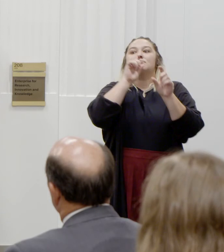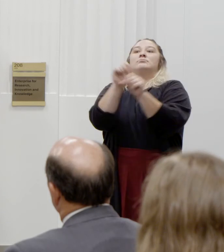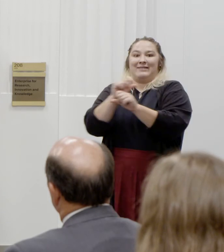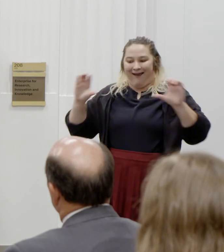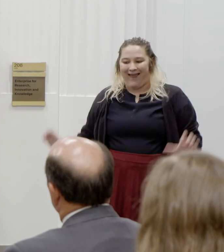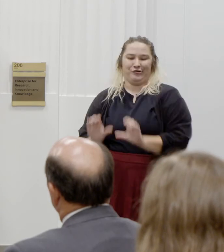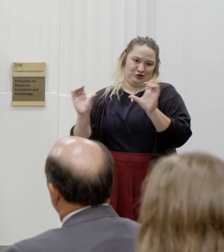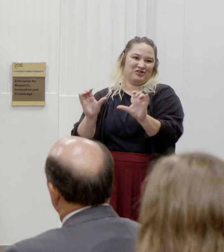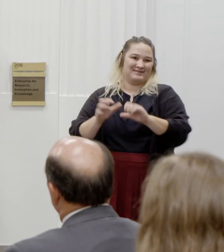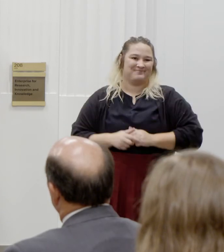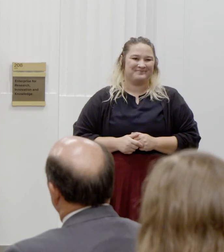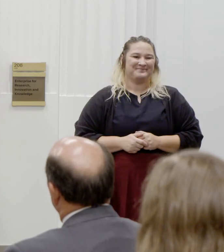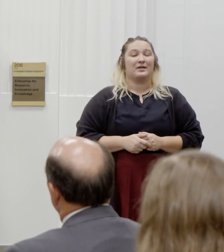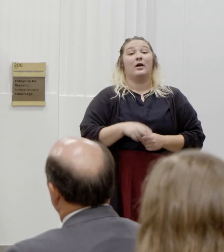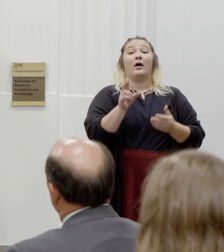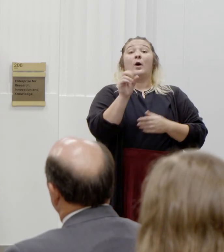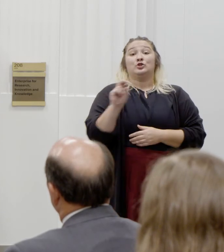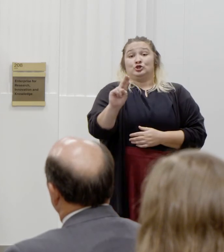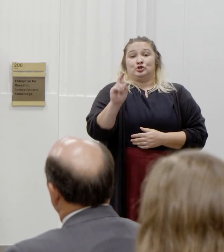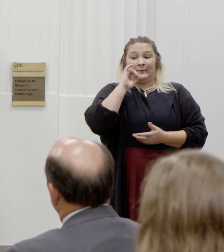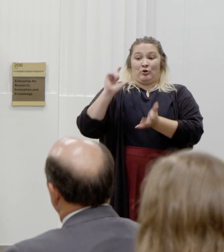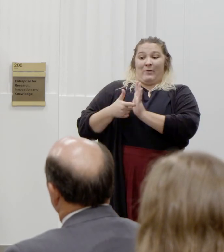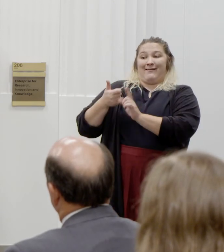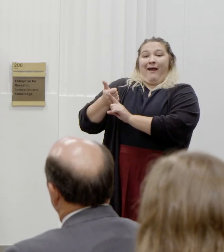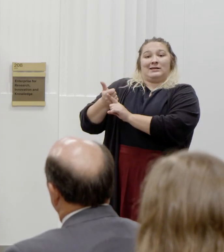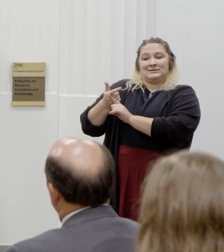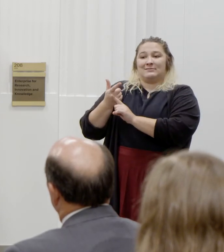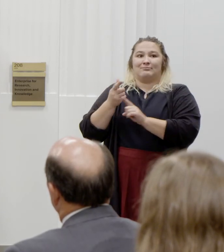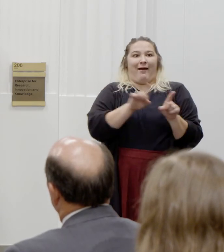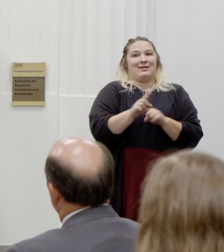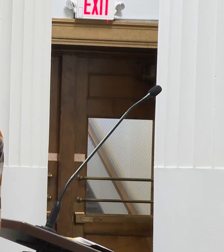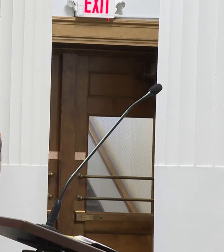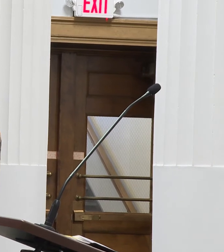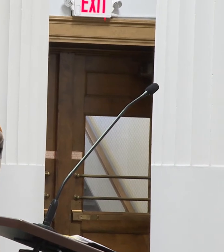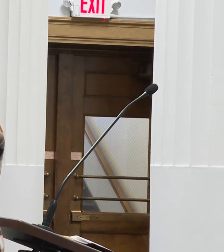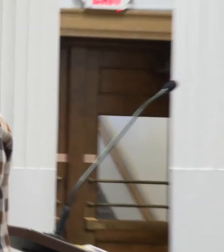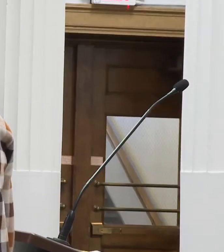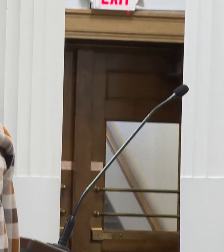The Ohio State University being recognized as an inclusive employer is something I'm incredibly proud to celebrate with all of you today.